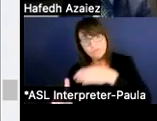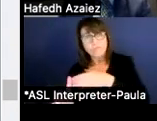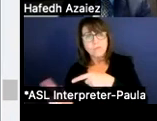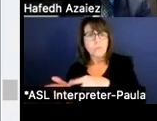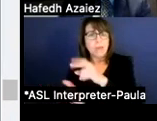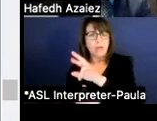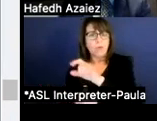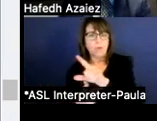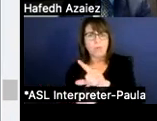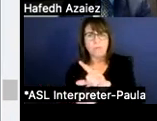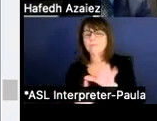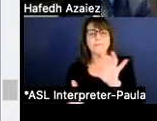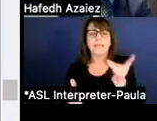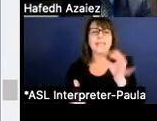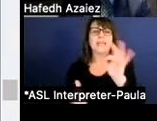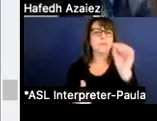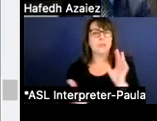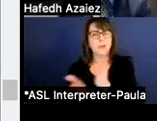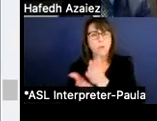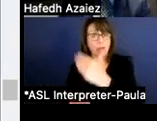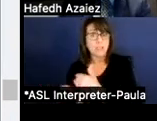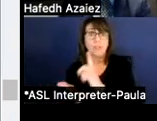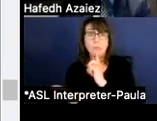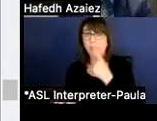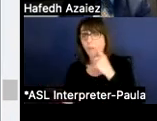Sorry, 89% of our budget is really tied up in that payroll function.